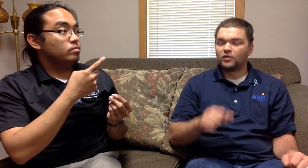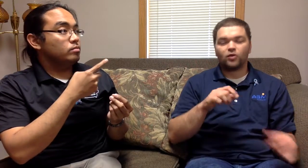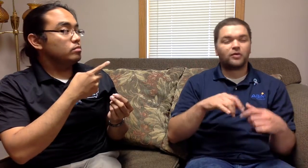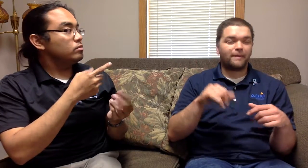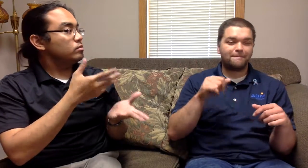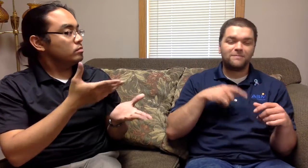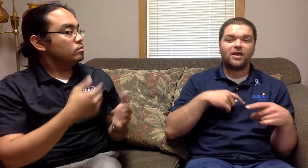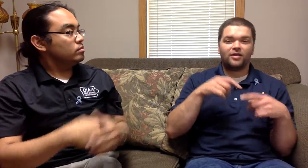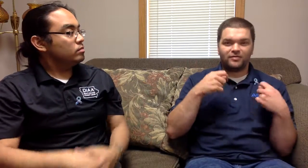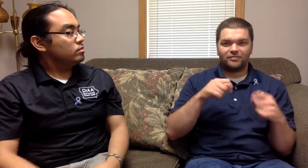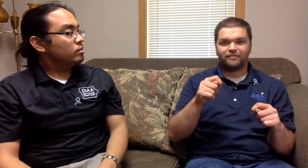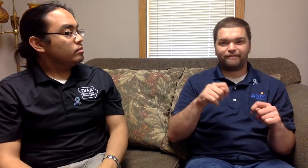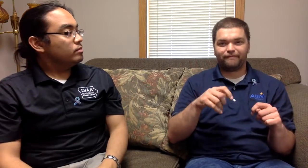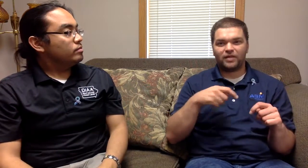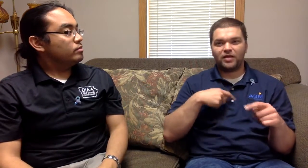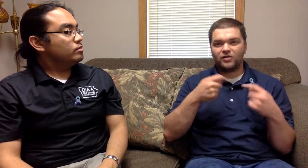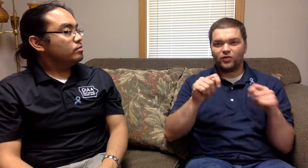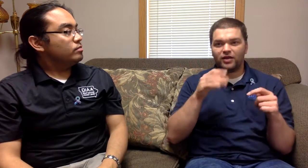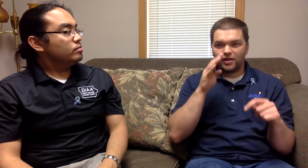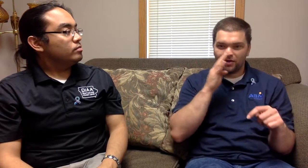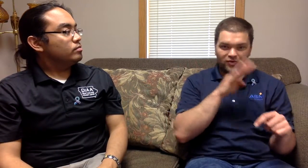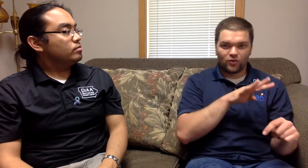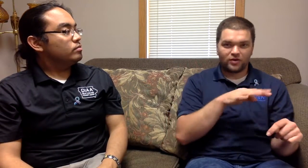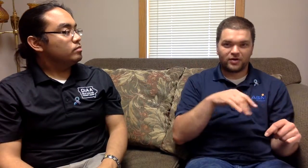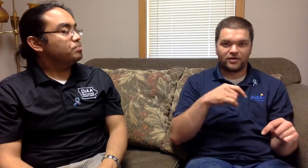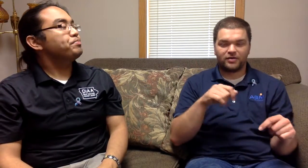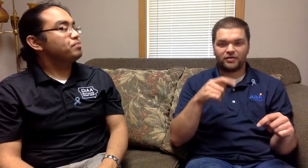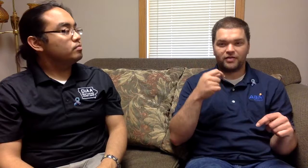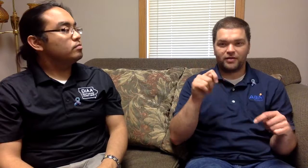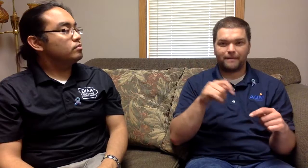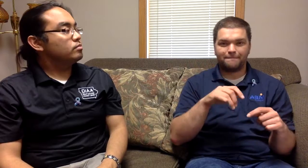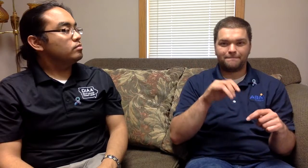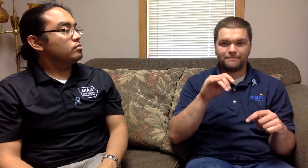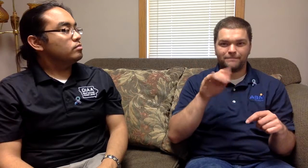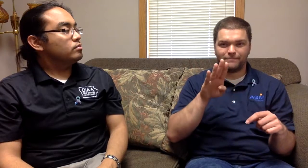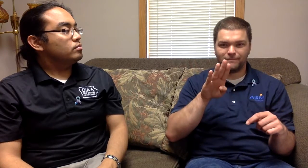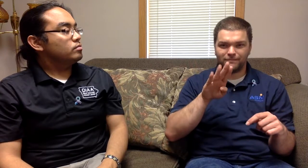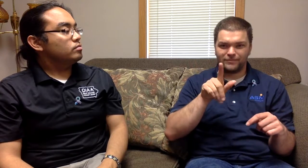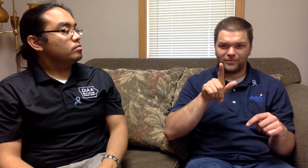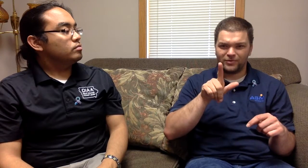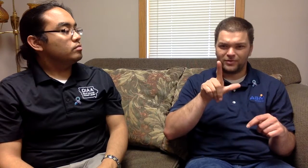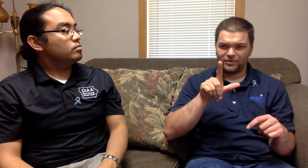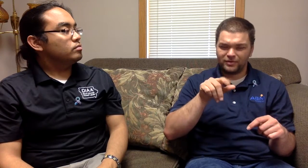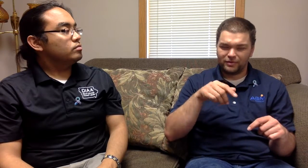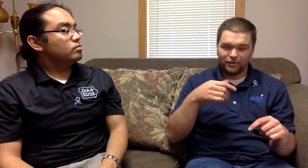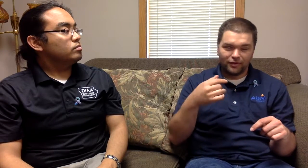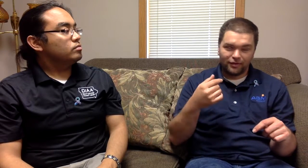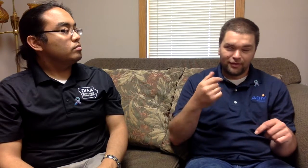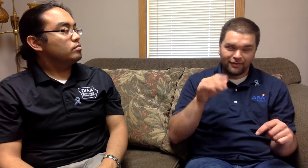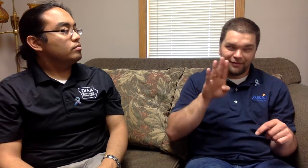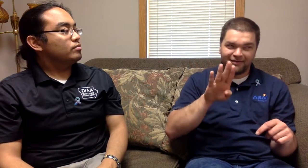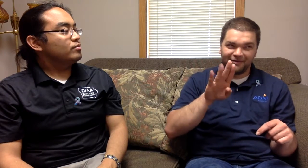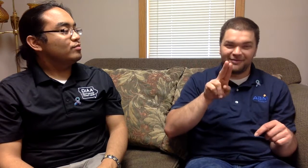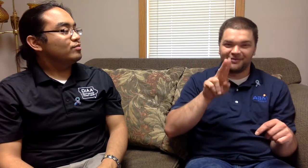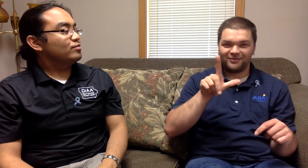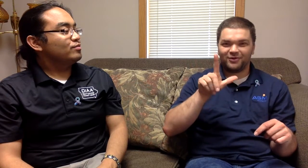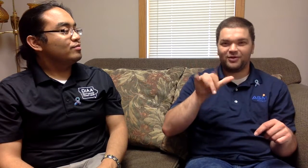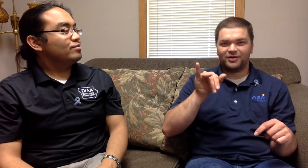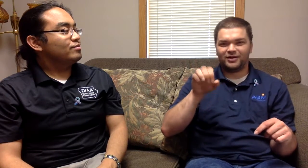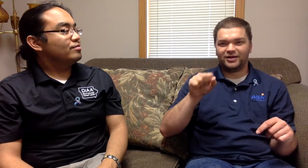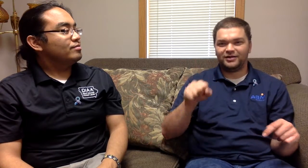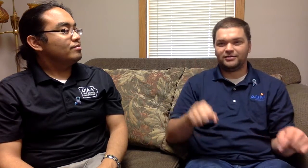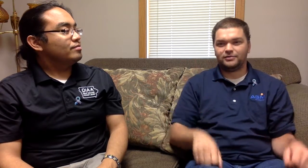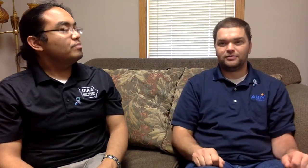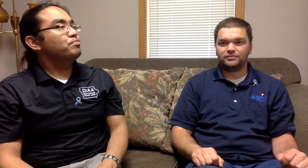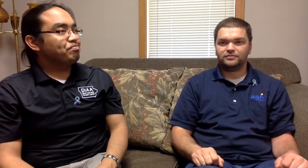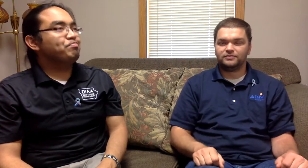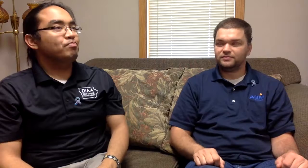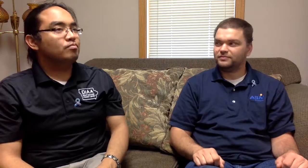I tried my best to ignore them, the bullies